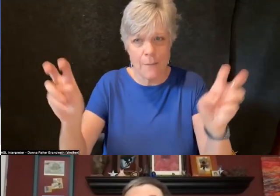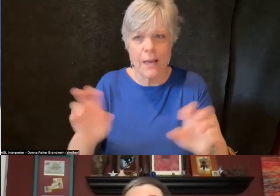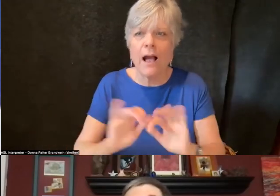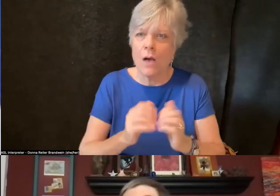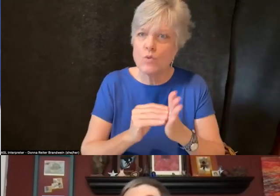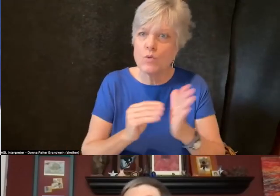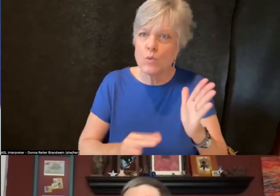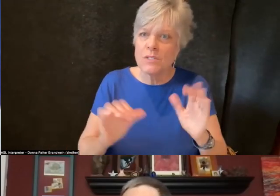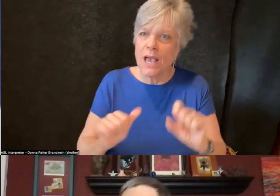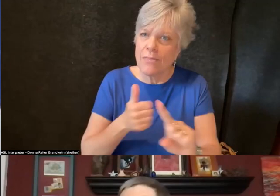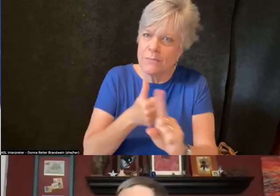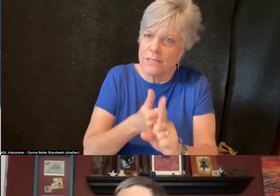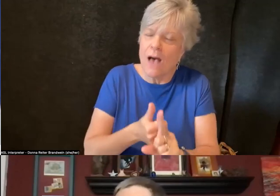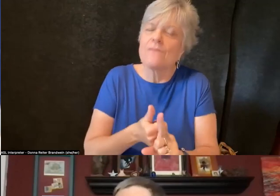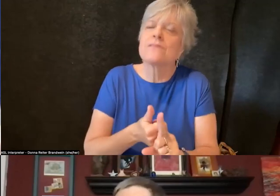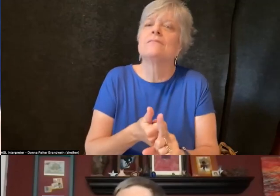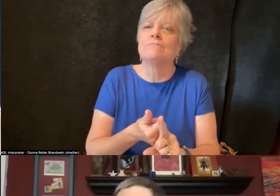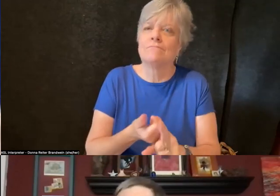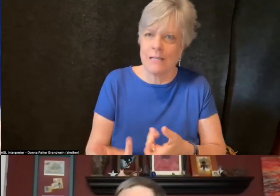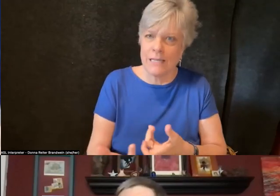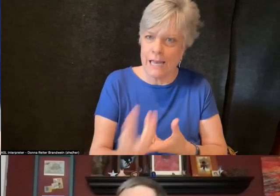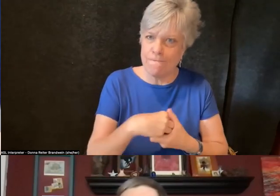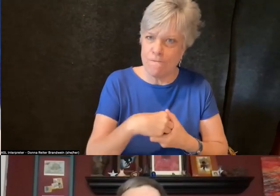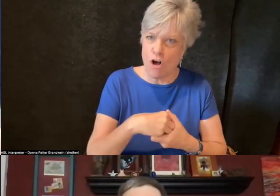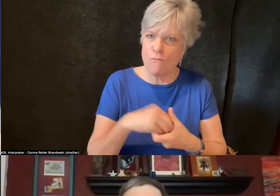So those are just some things I wanted to reflect on with appreciation.